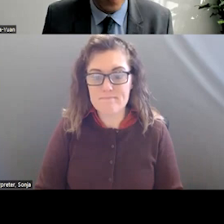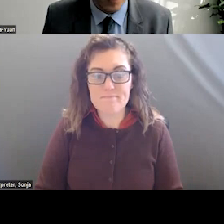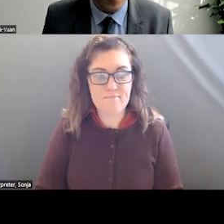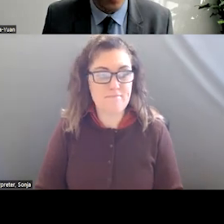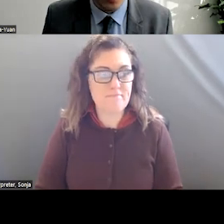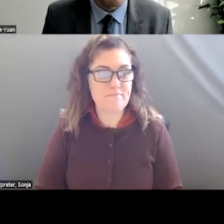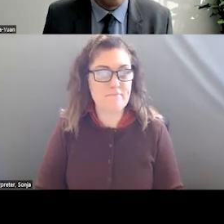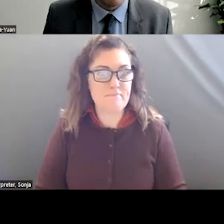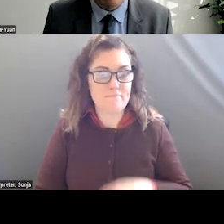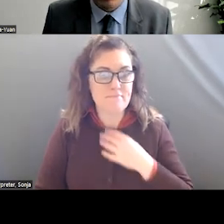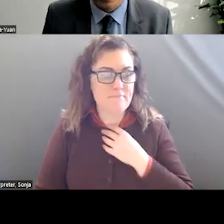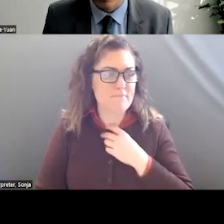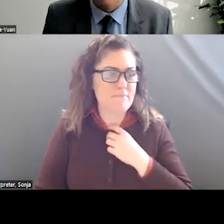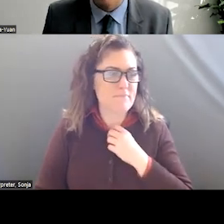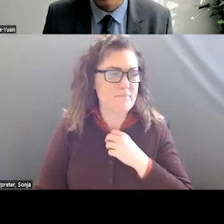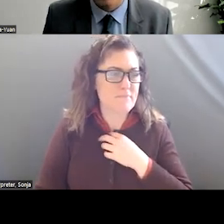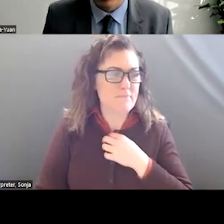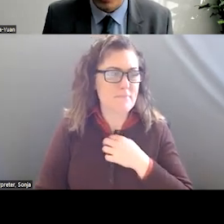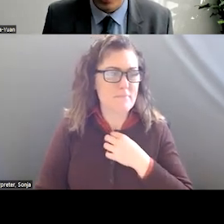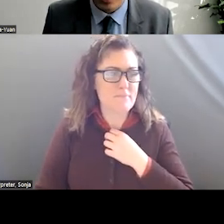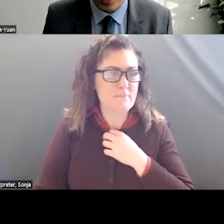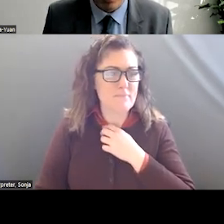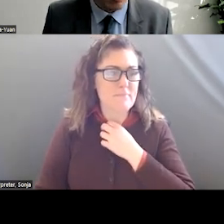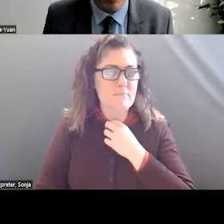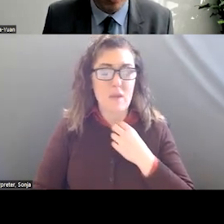SO THEY ALSO REALLY FOUND THAT FACILITIES WERE LACKING. THERE